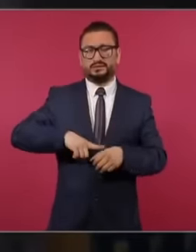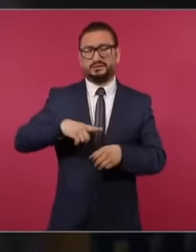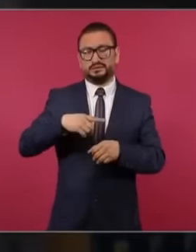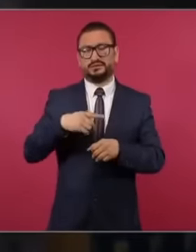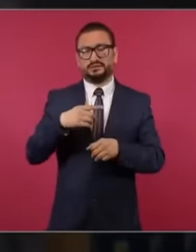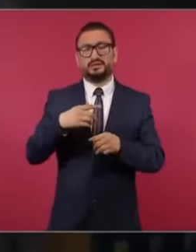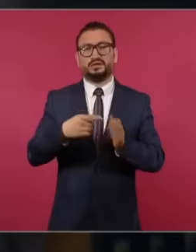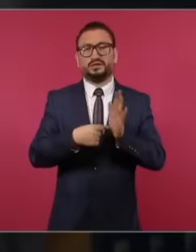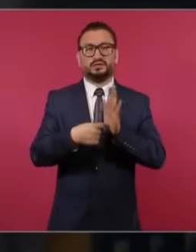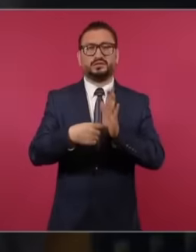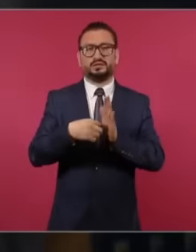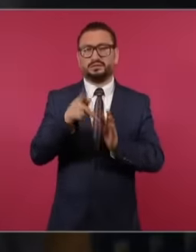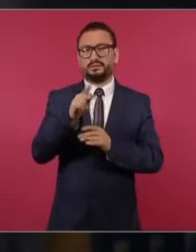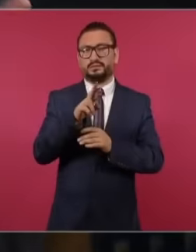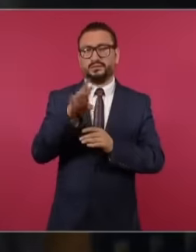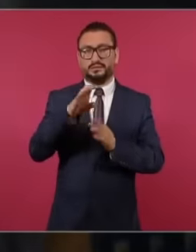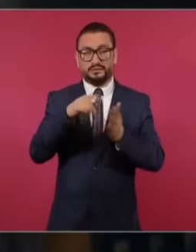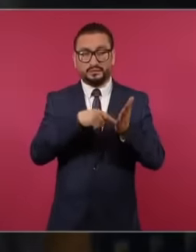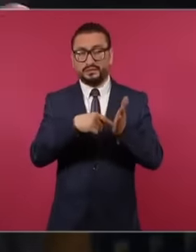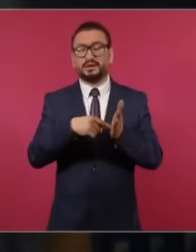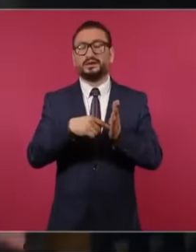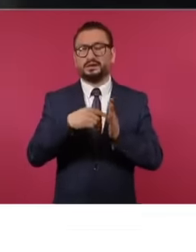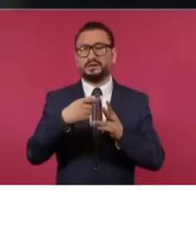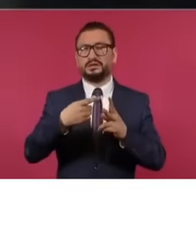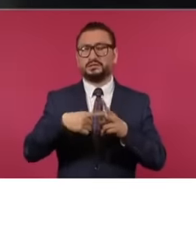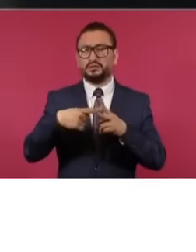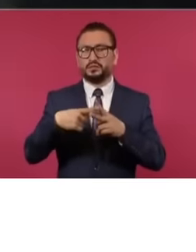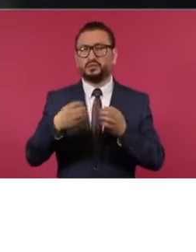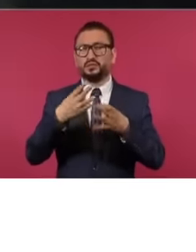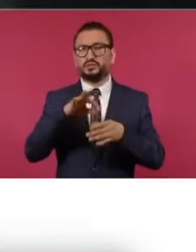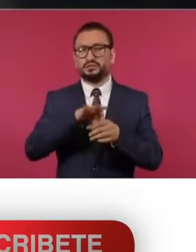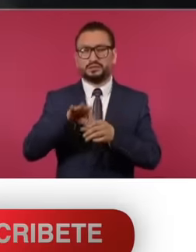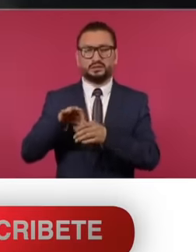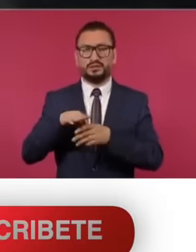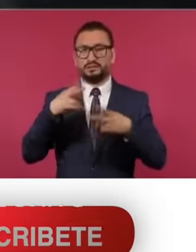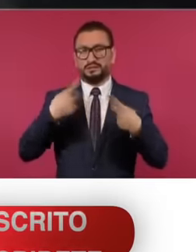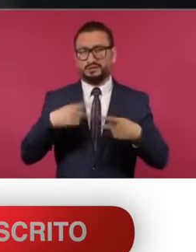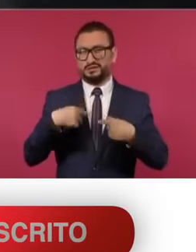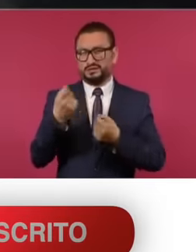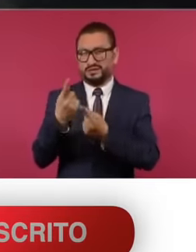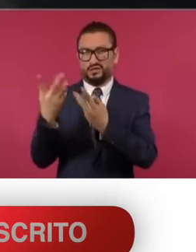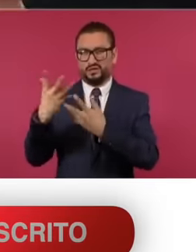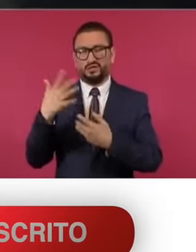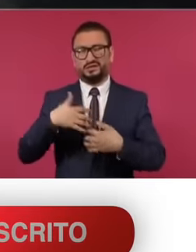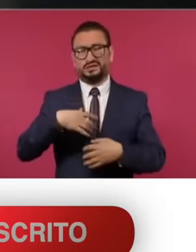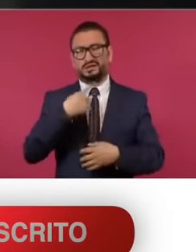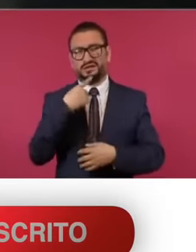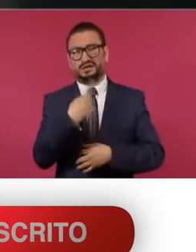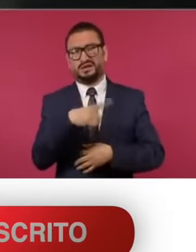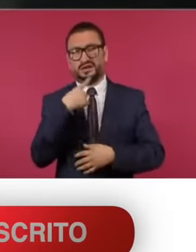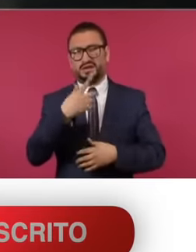the numbers of the prep many people characters of the The opposition complained, they criticized that he